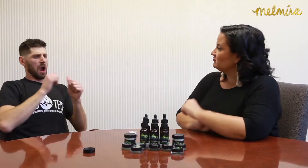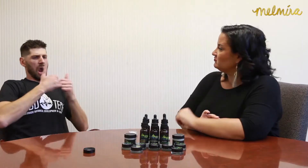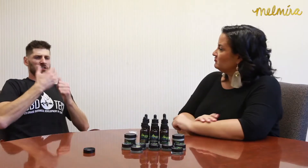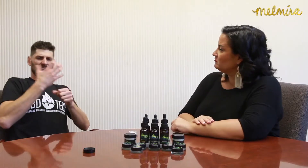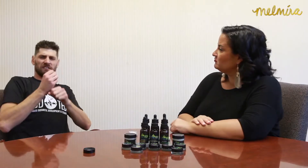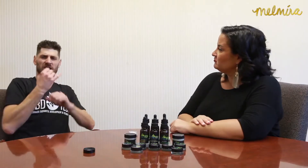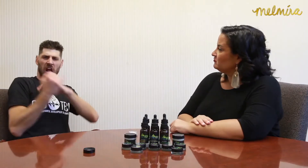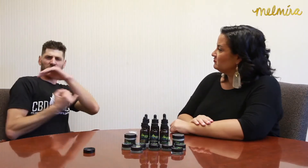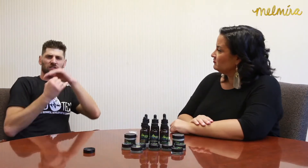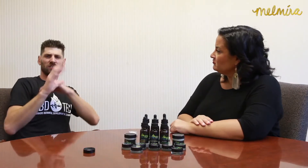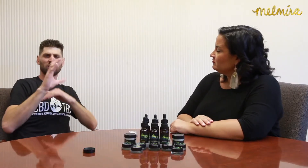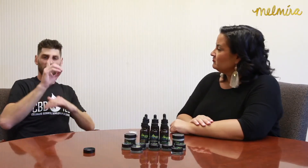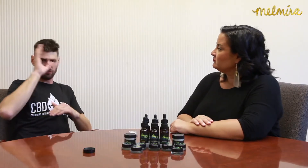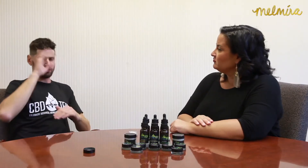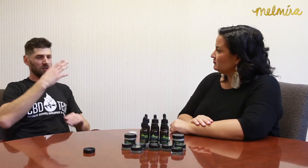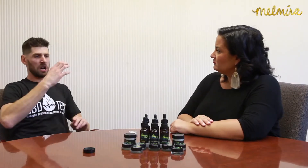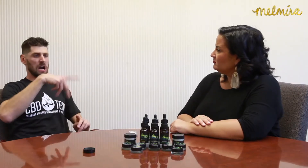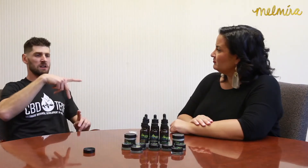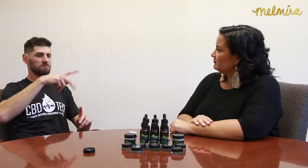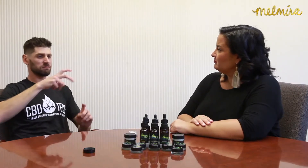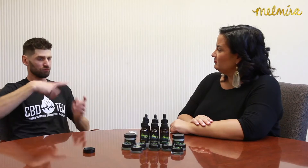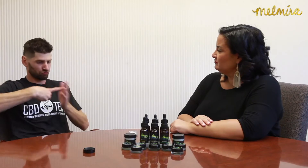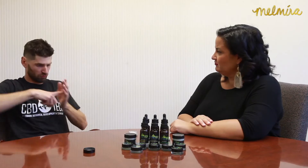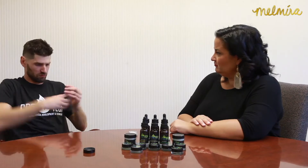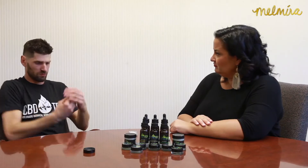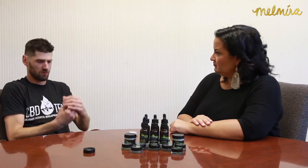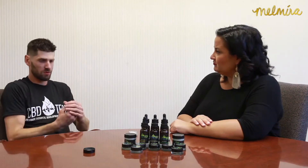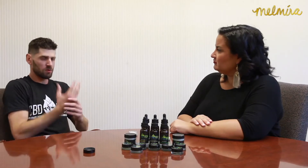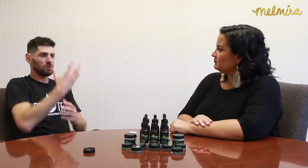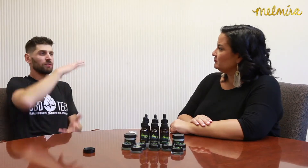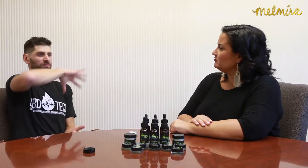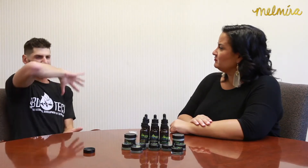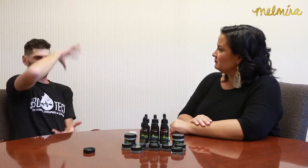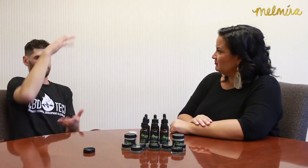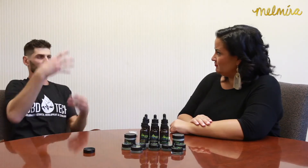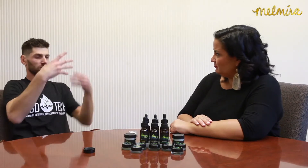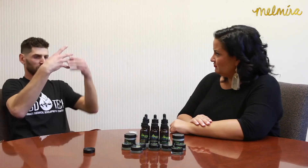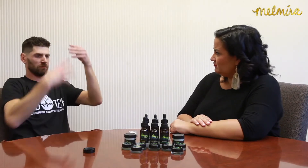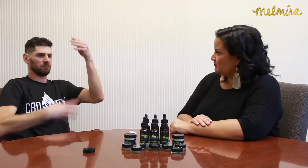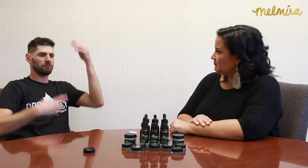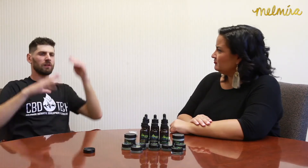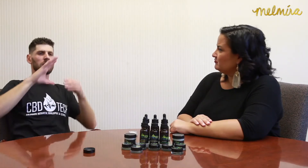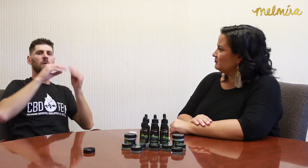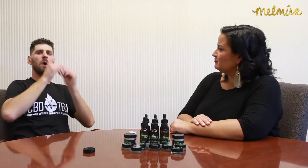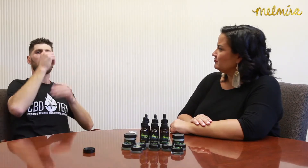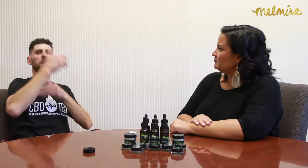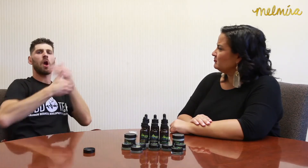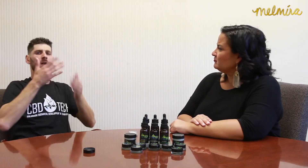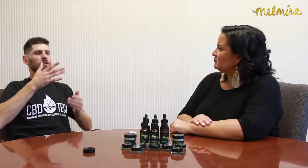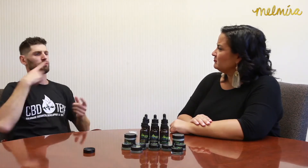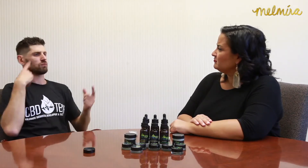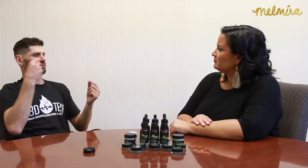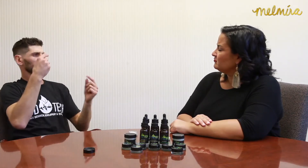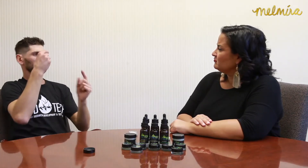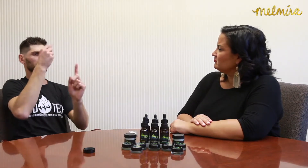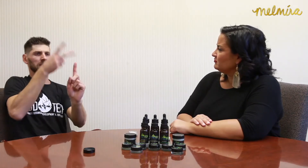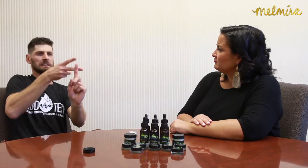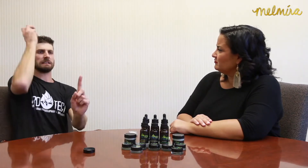First off, how do we isolate the CBD? Well, we start to grow the plant and there is a list of things done in order.